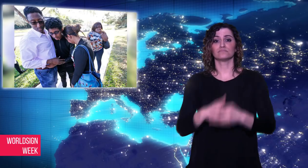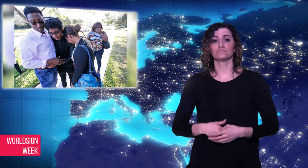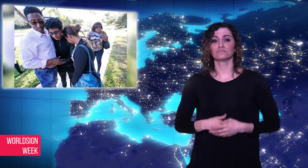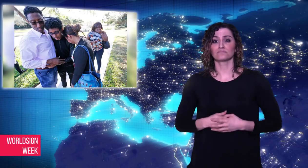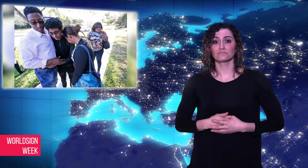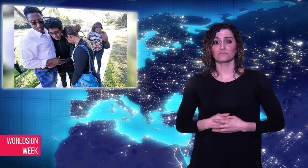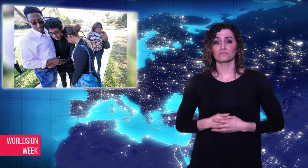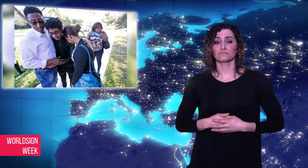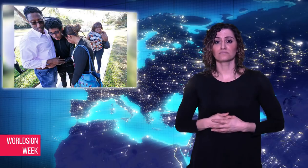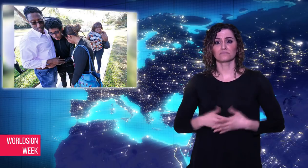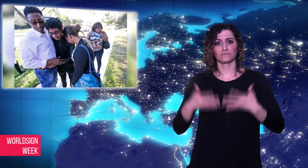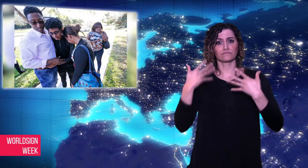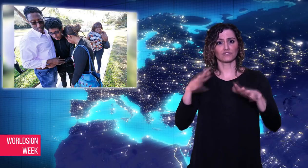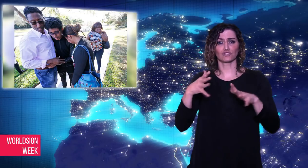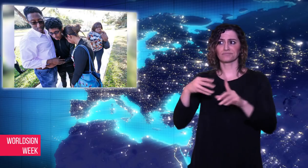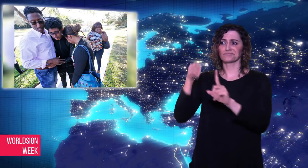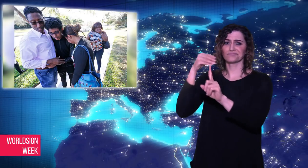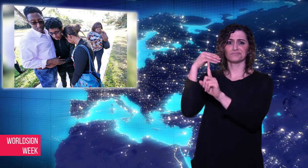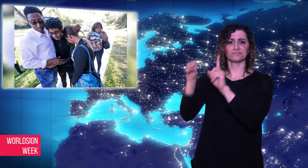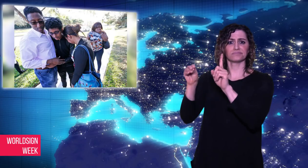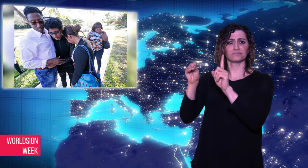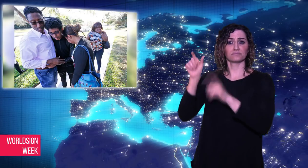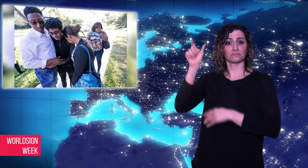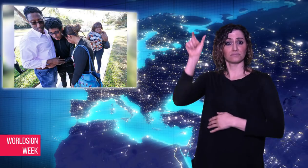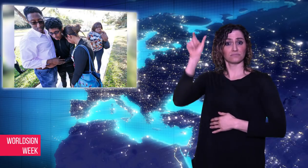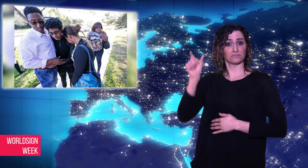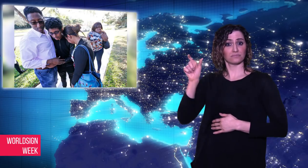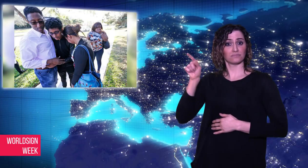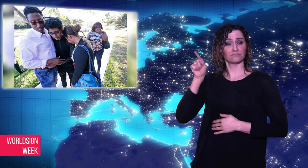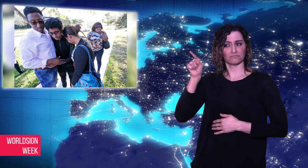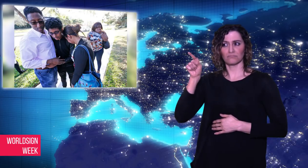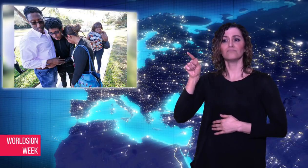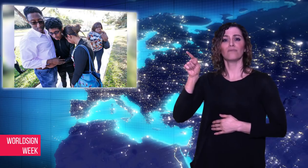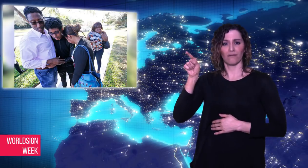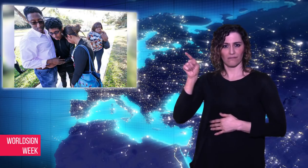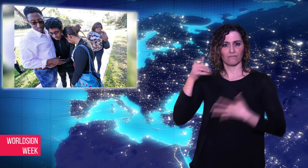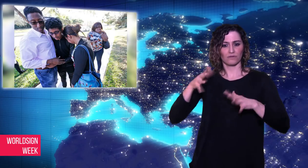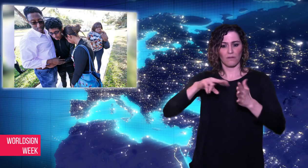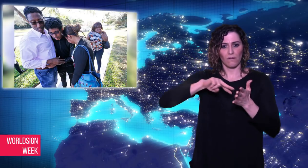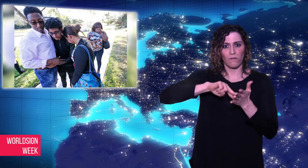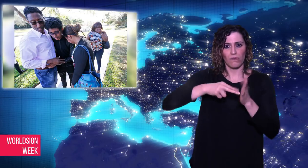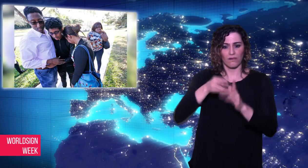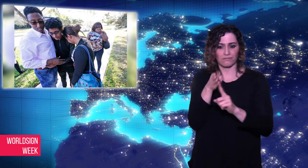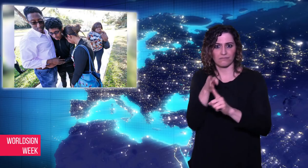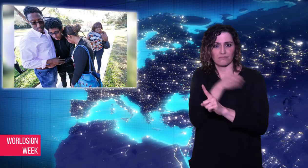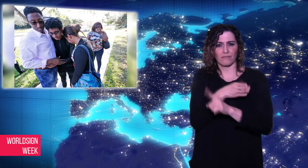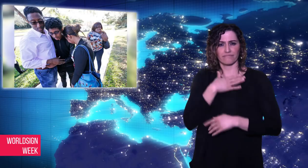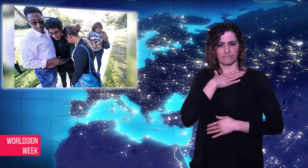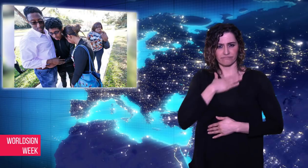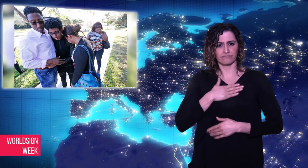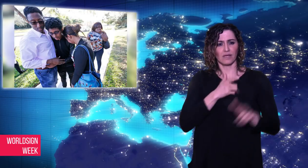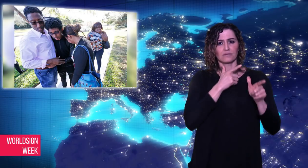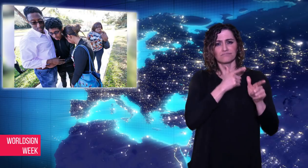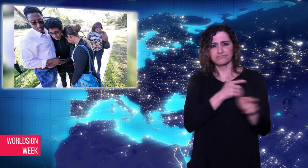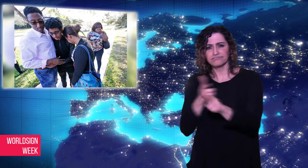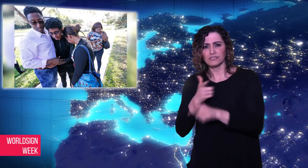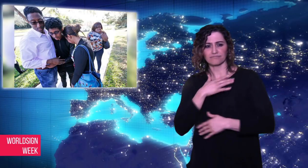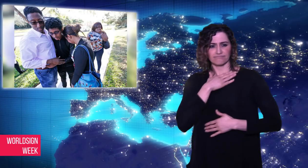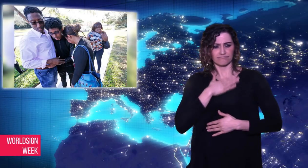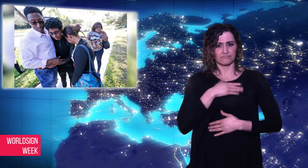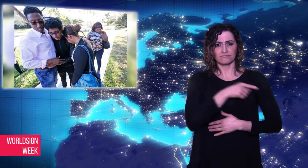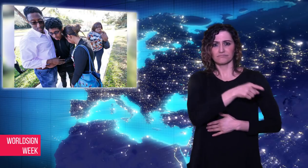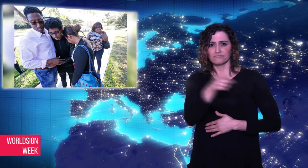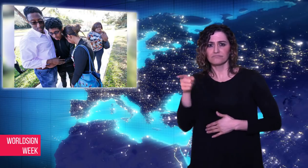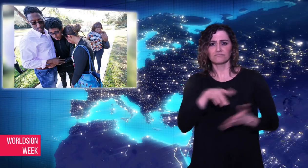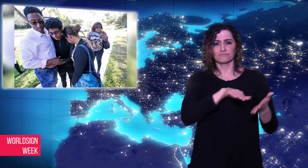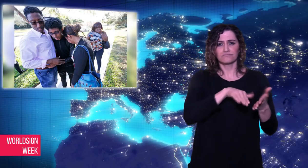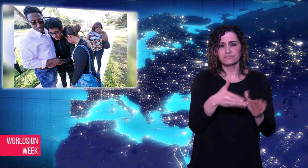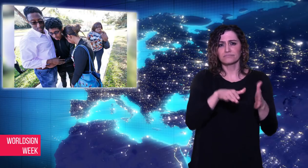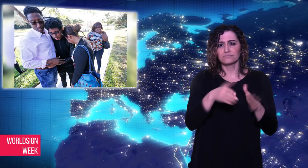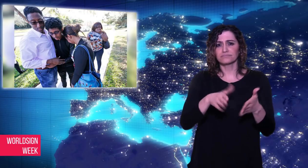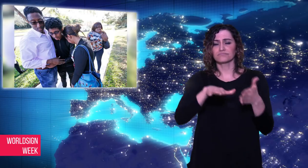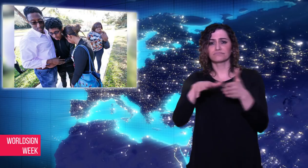he confessed the following day. It was the